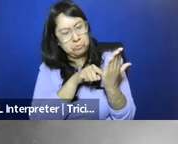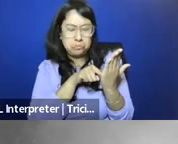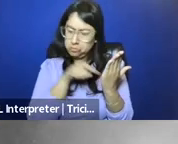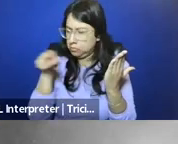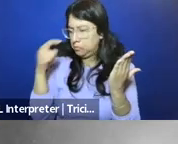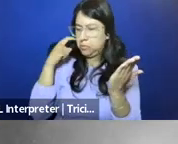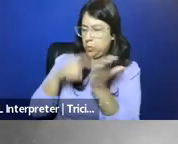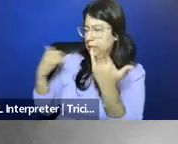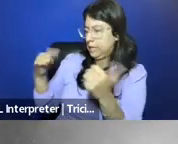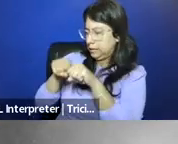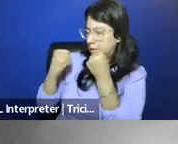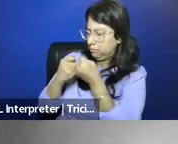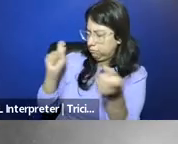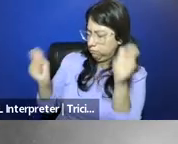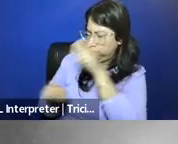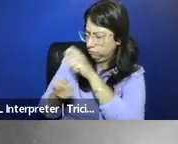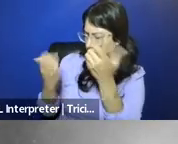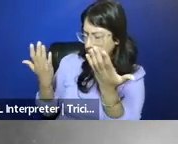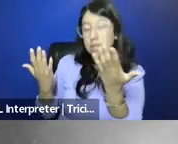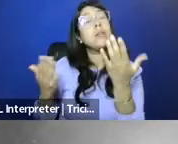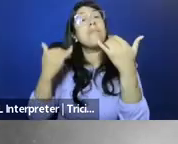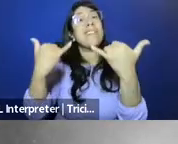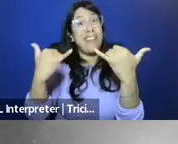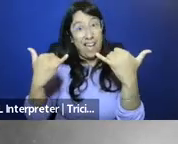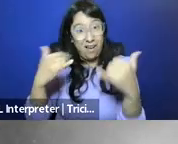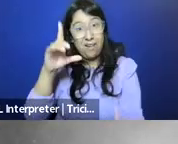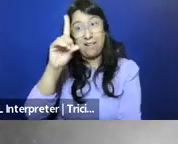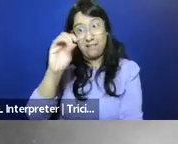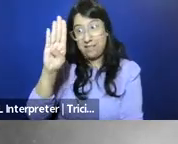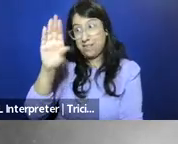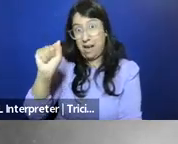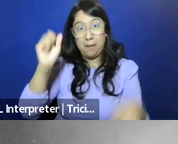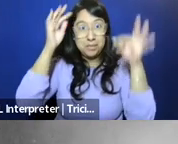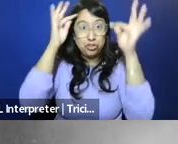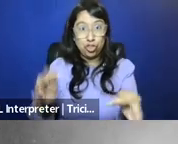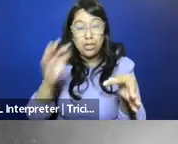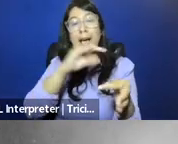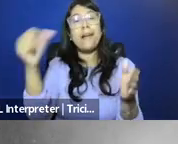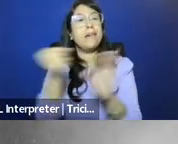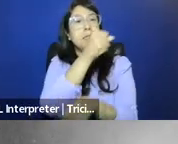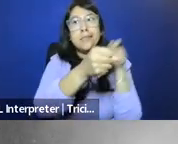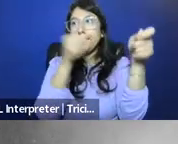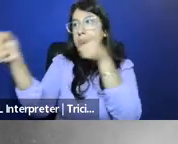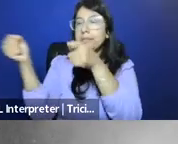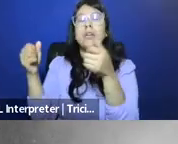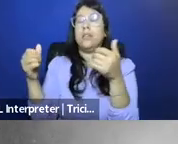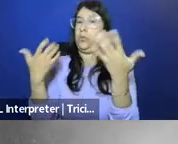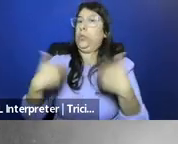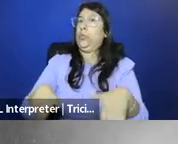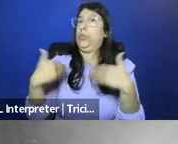in light of the changing times. But now in the aftermath of the Dobbs decision, and the appointment of a number of partisan conservatives